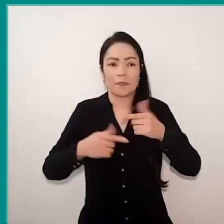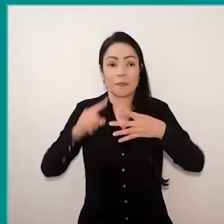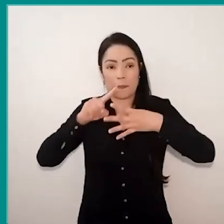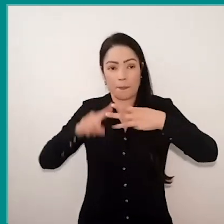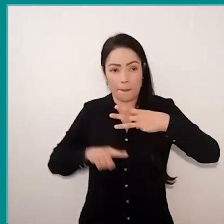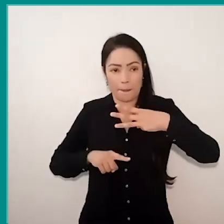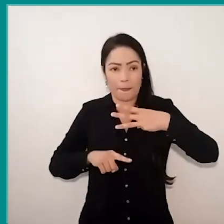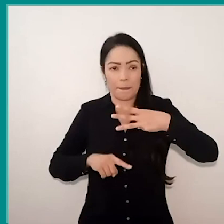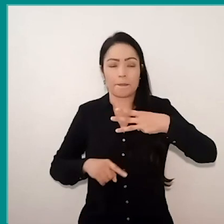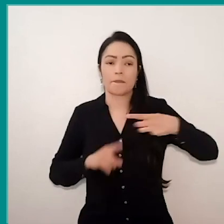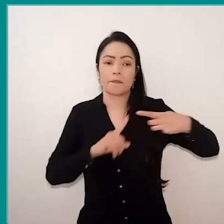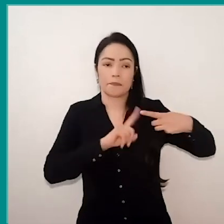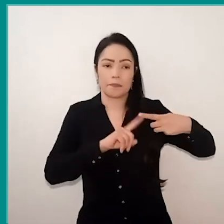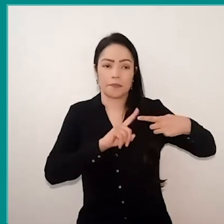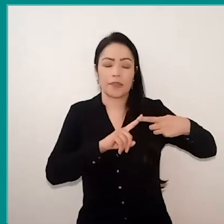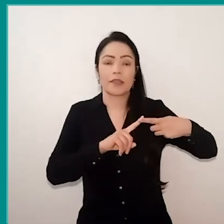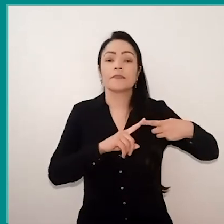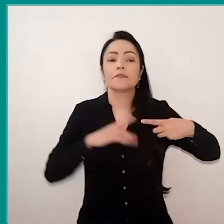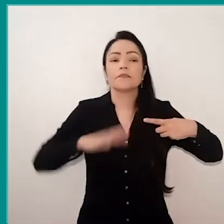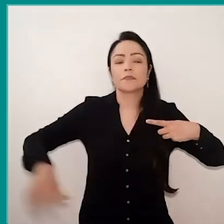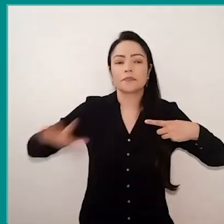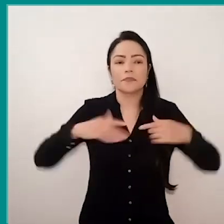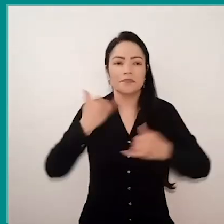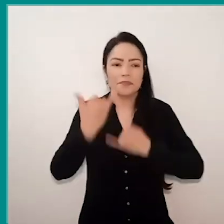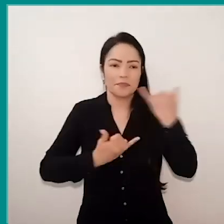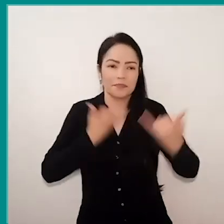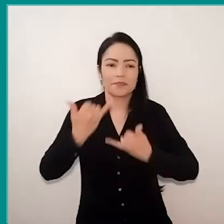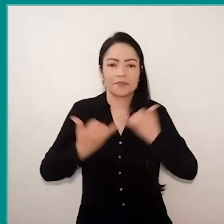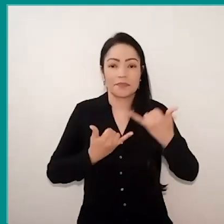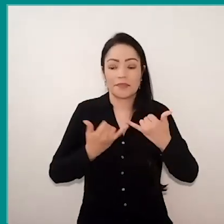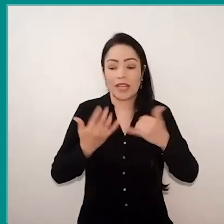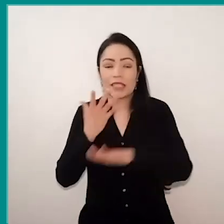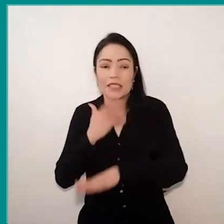the first program is the play space, which is aimed at children from 0 to 6 years.